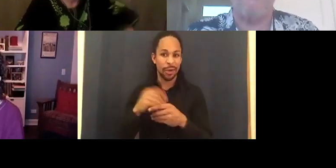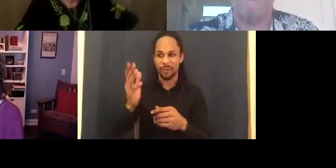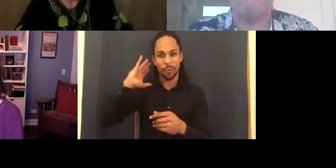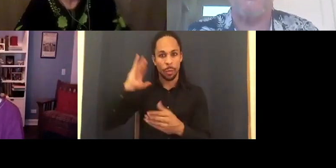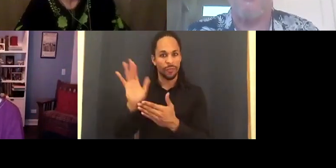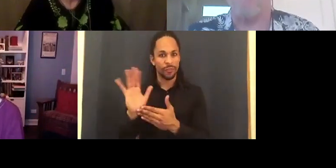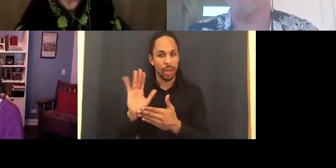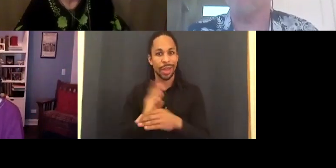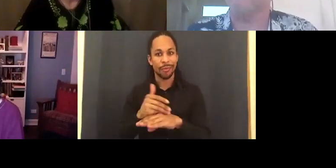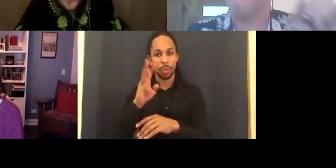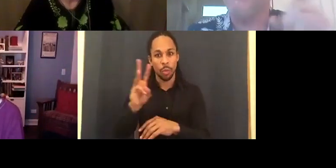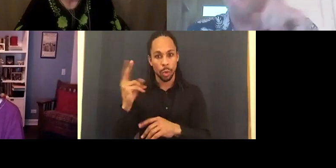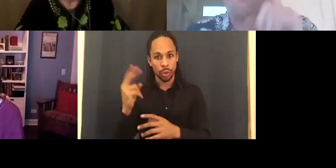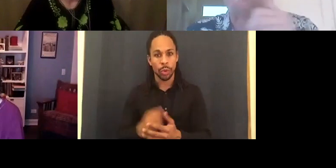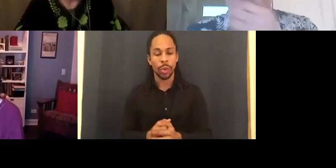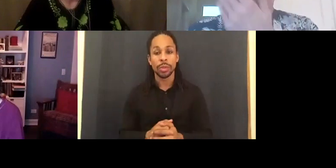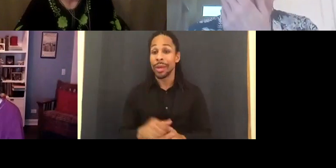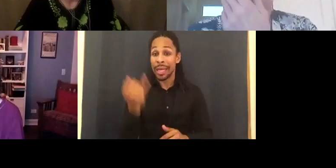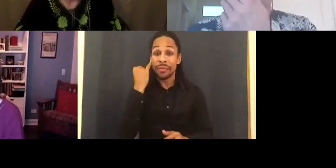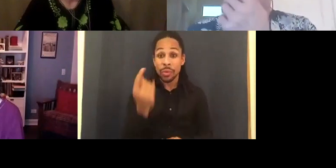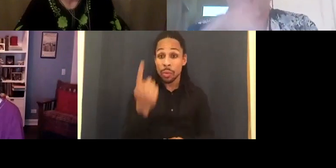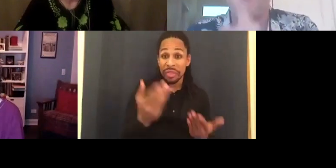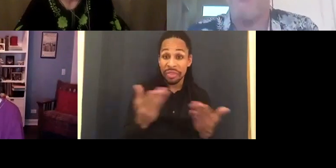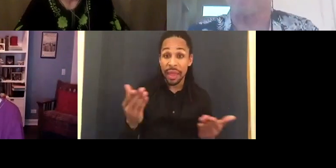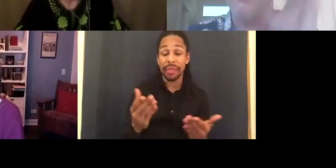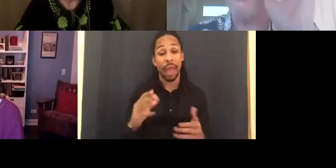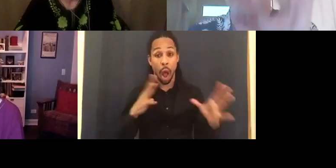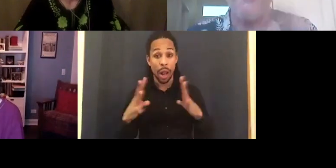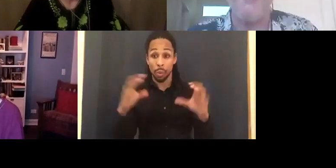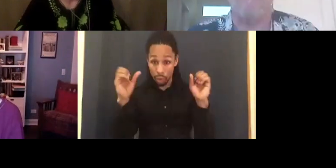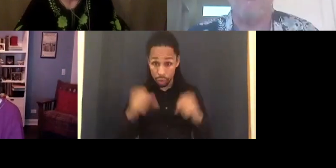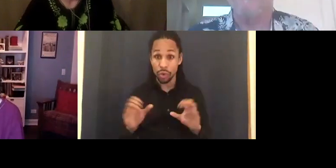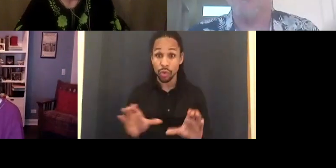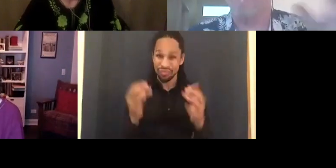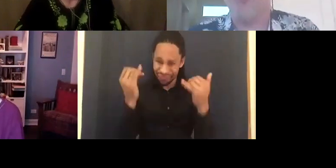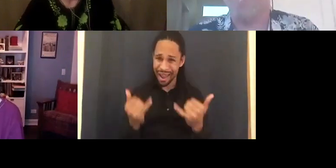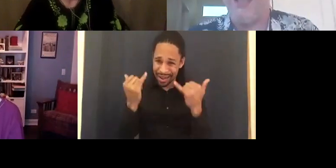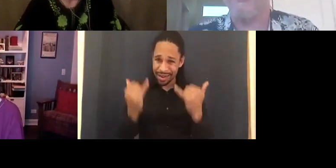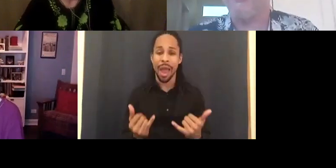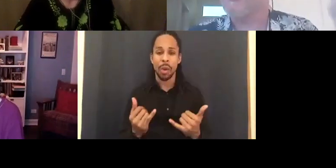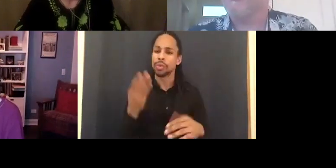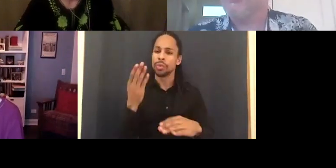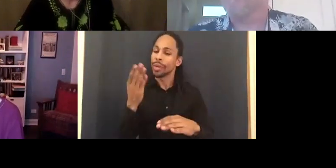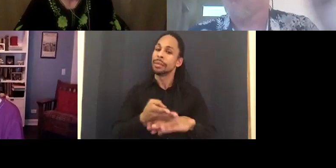that Hollywood could easily do right now, beginning right now, to improve factors, what